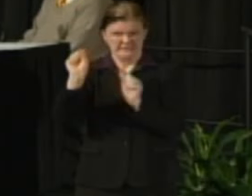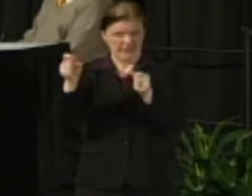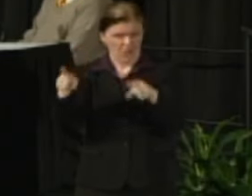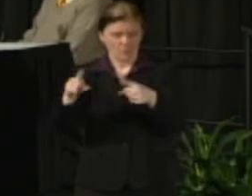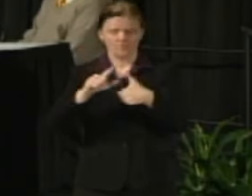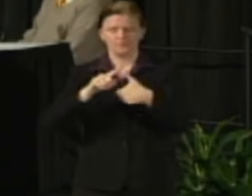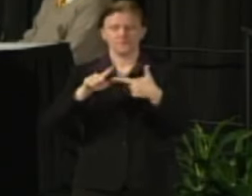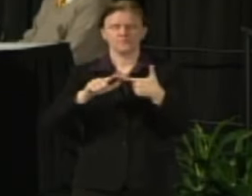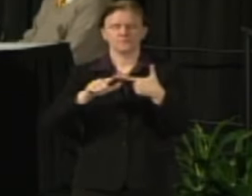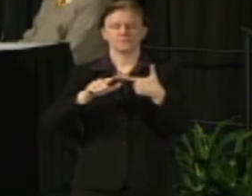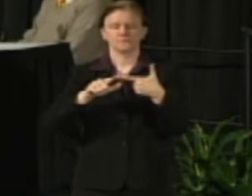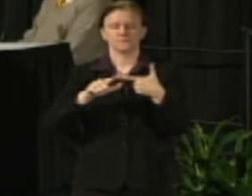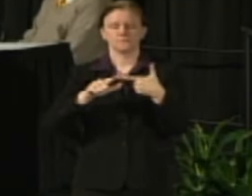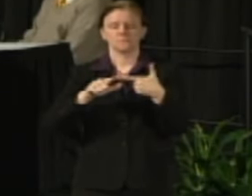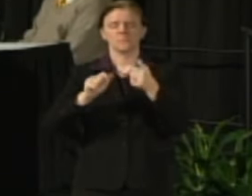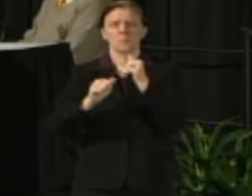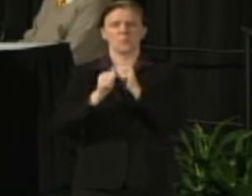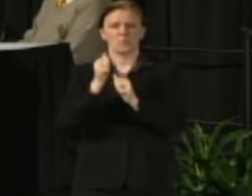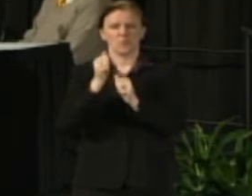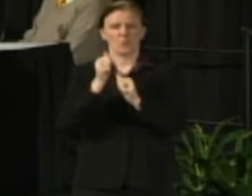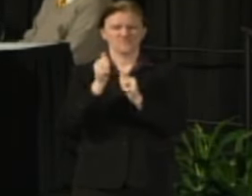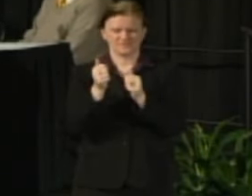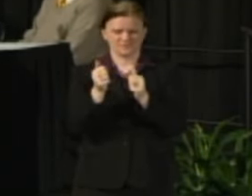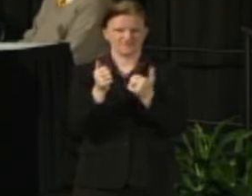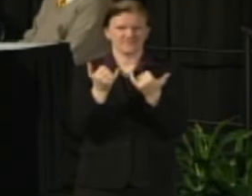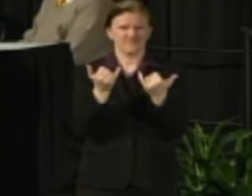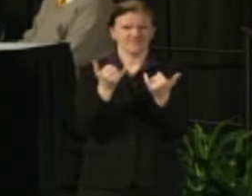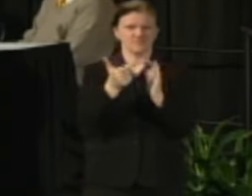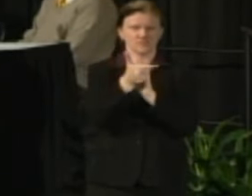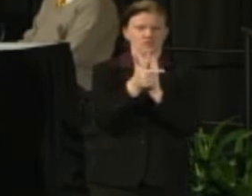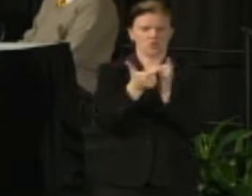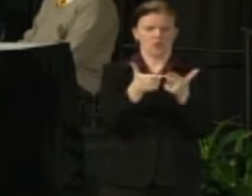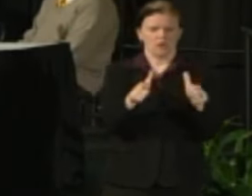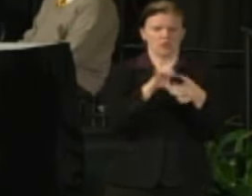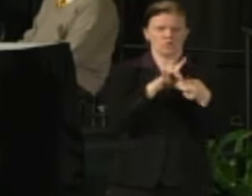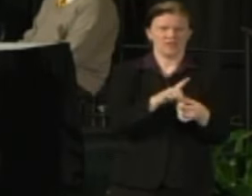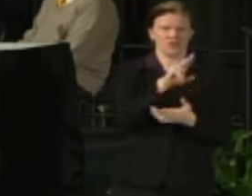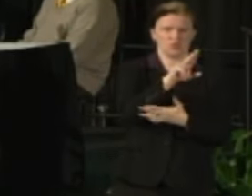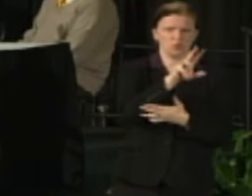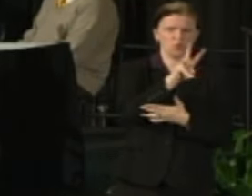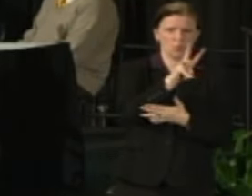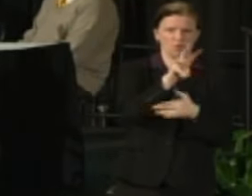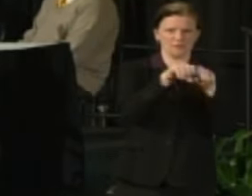Most of the statutory language that currently pertains to UW System found in Chapter 36